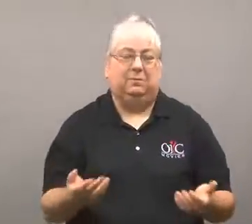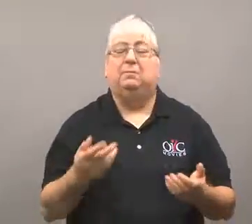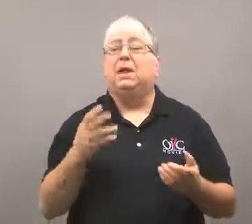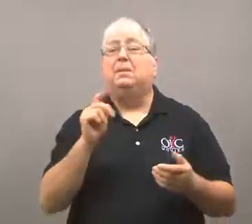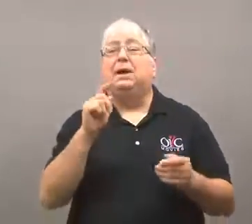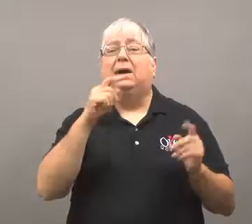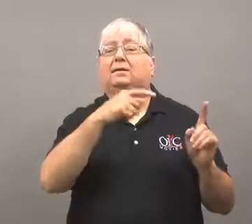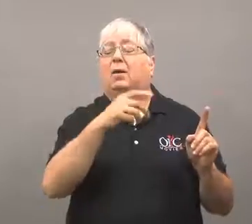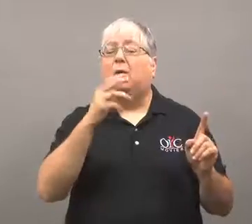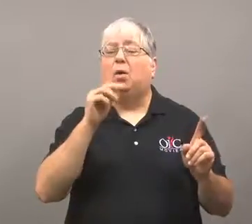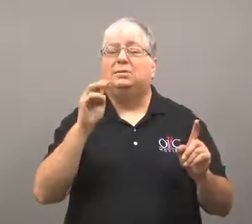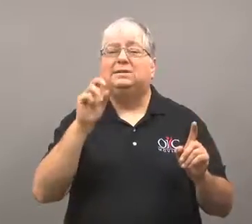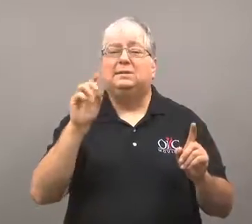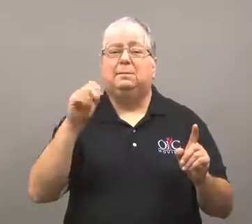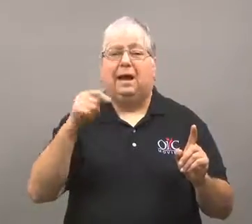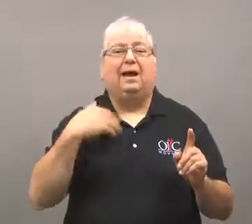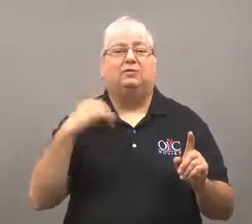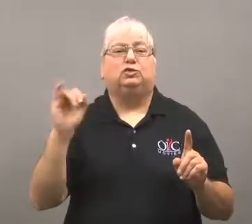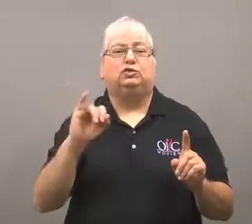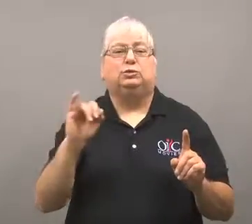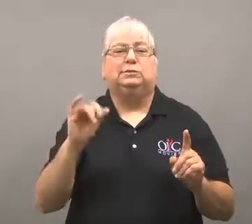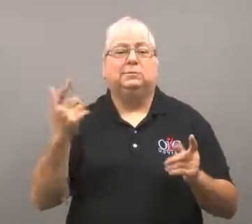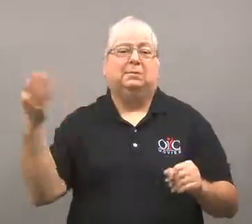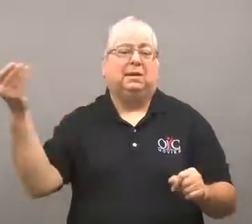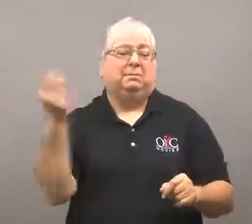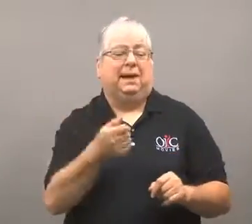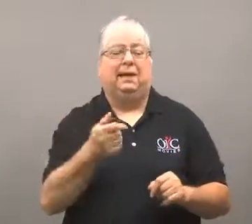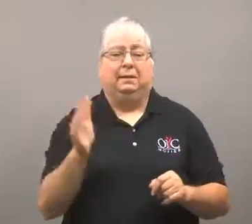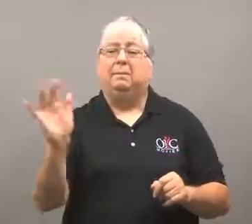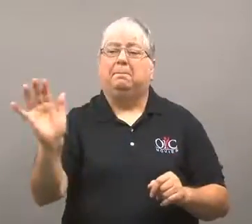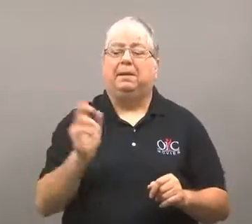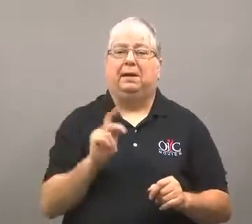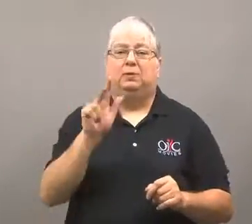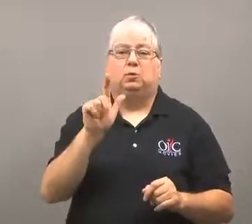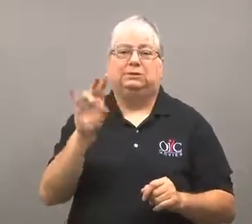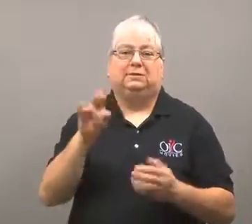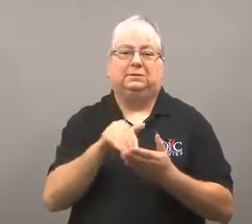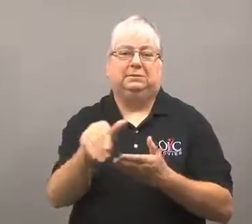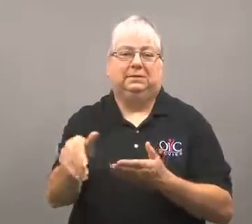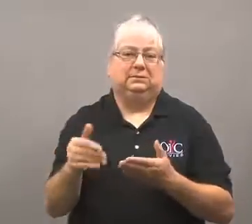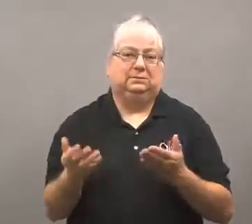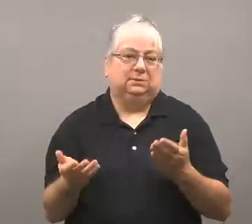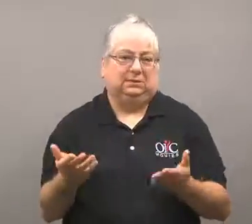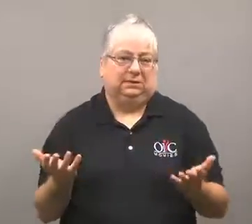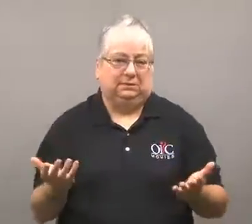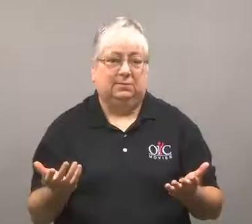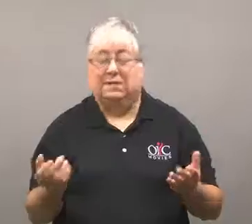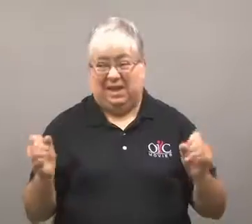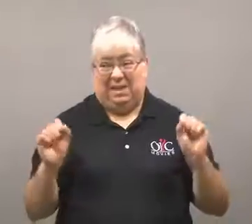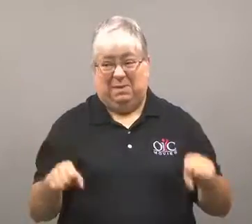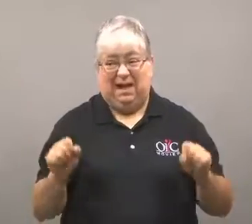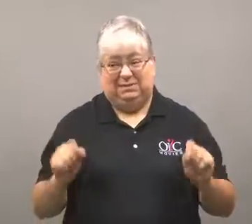The company may be reimbursed $27 million by its insurance carrier.